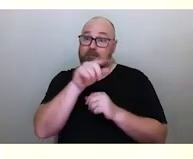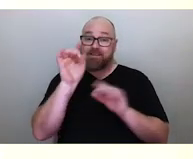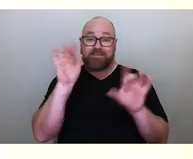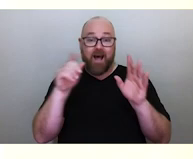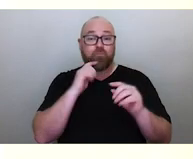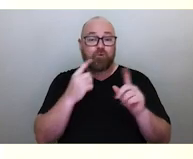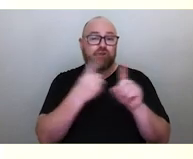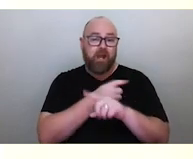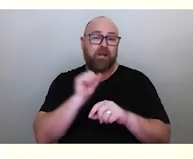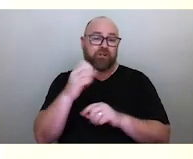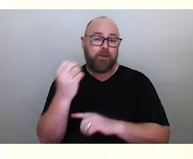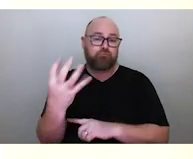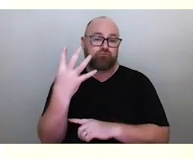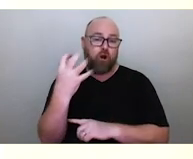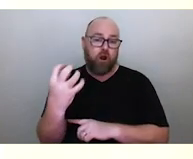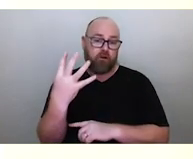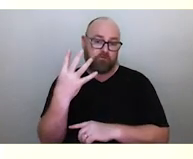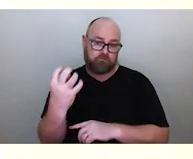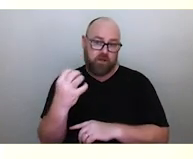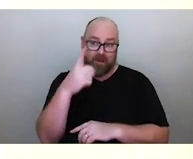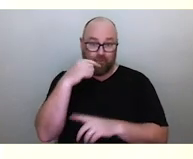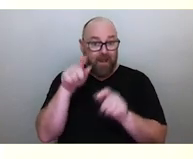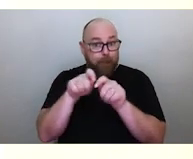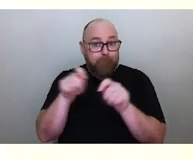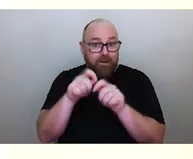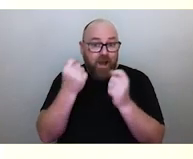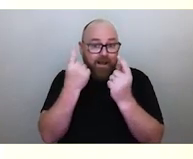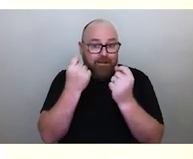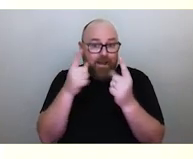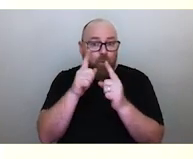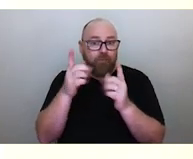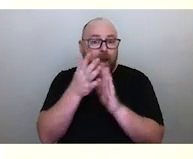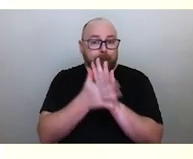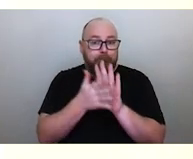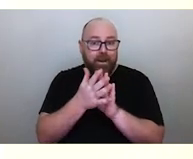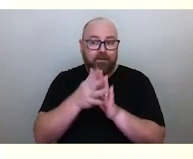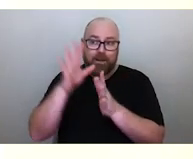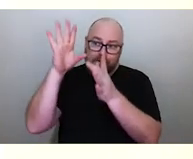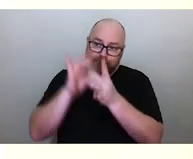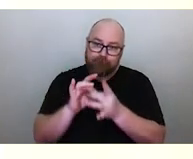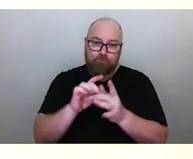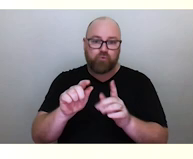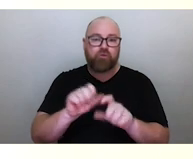You can measure that brightness and understand what it means and incorporate that into your cultural traditions.